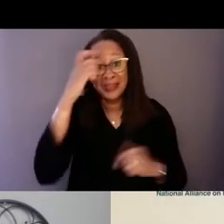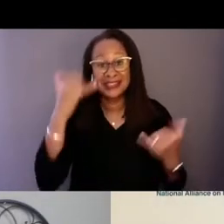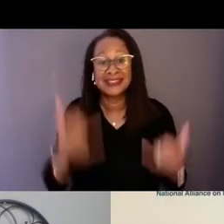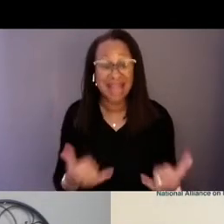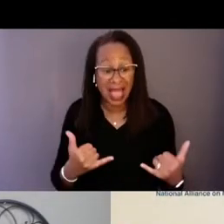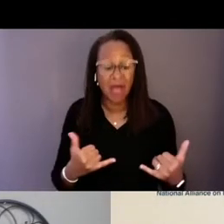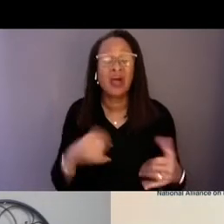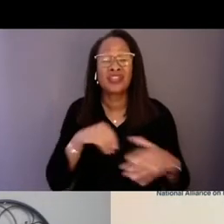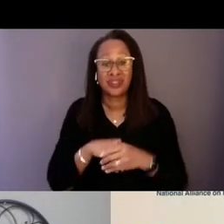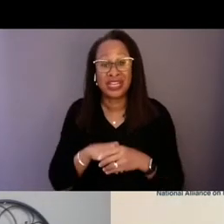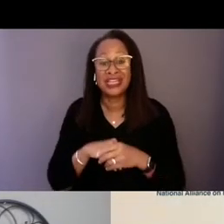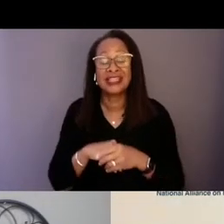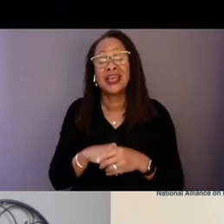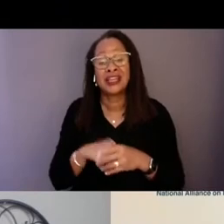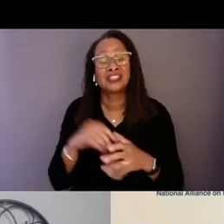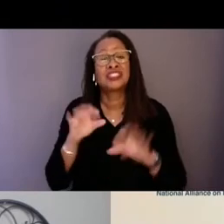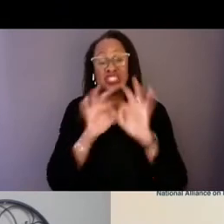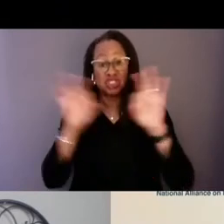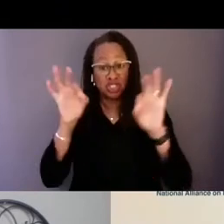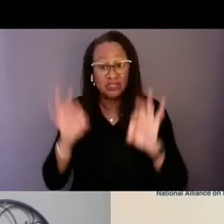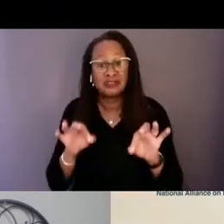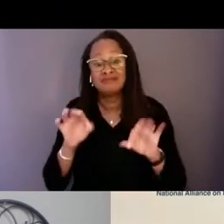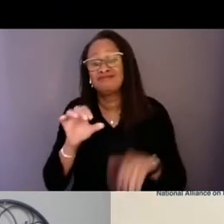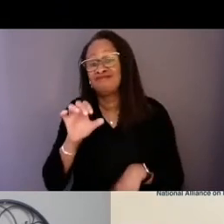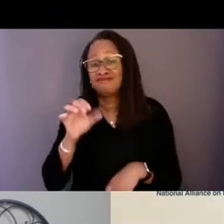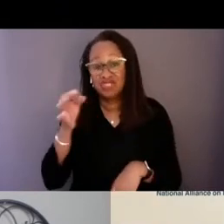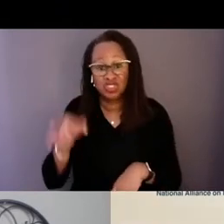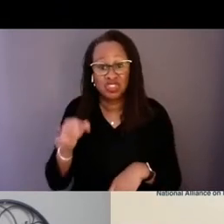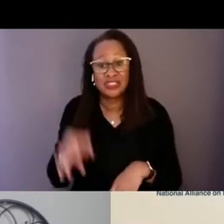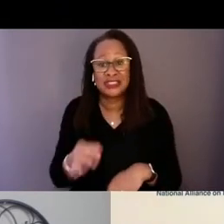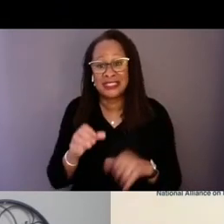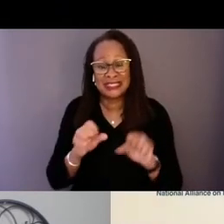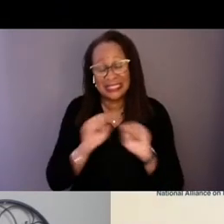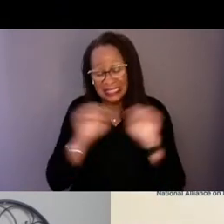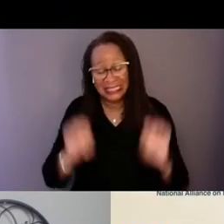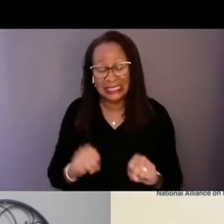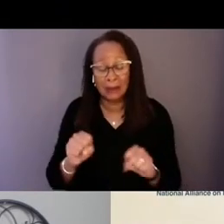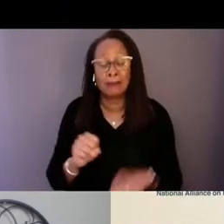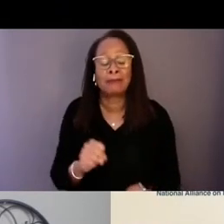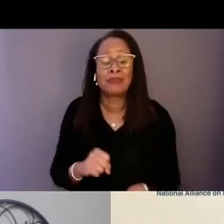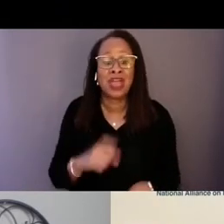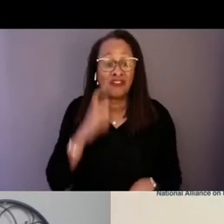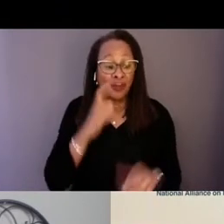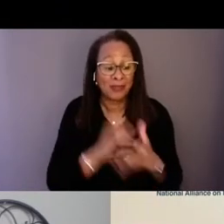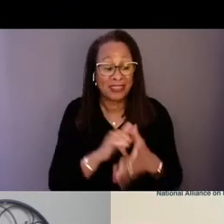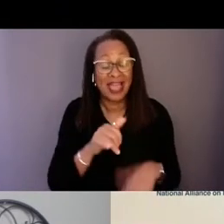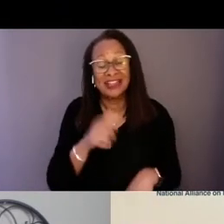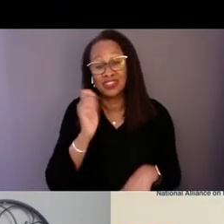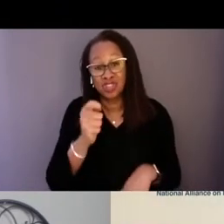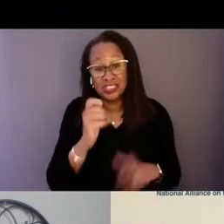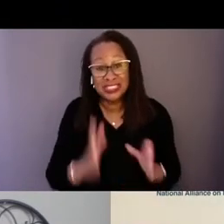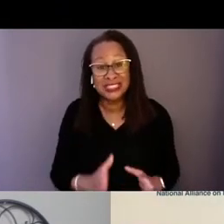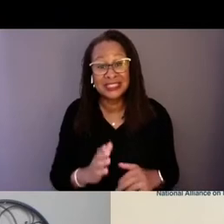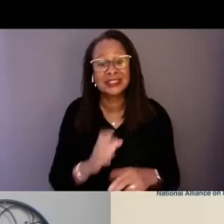they're in the justice system, if you will. So, from the justice system back into the system that that they really needed care,